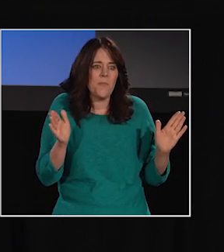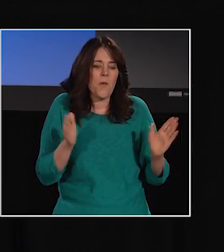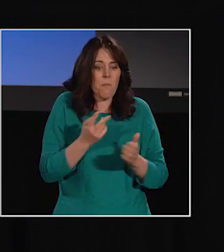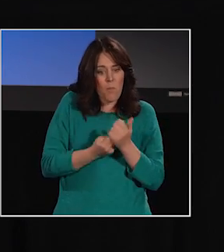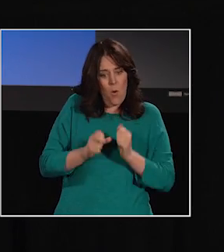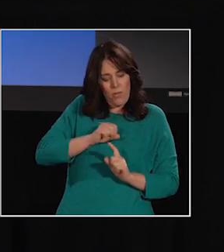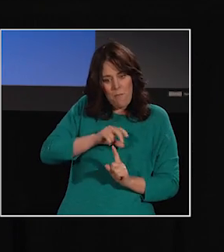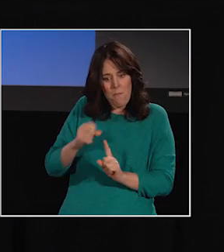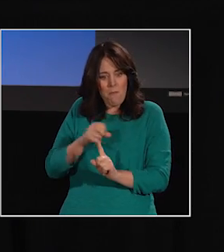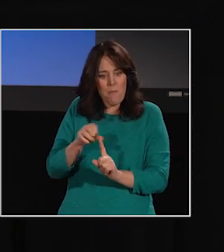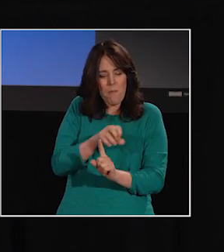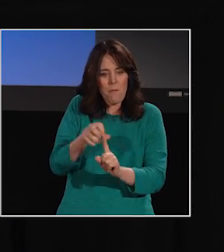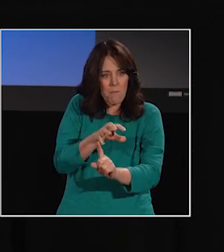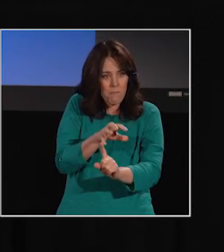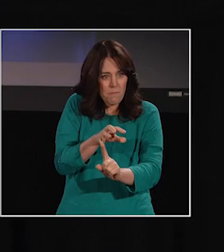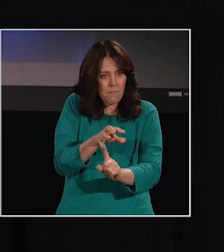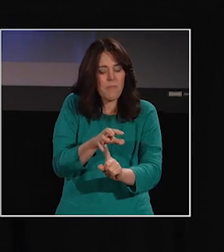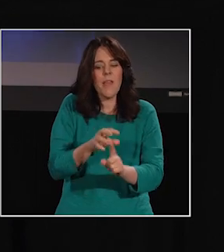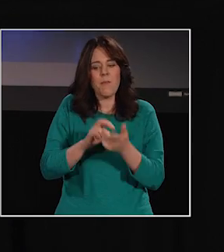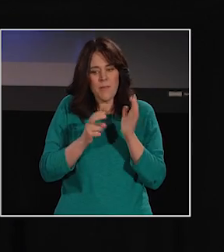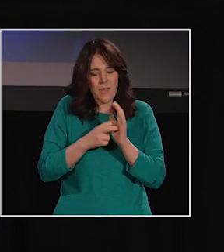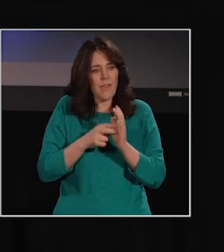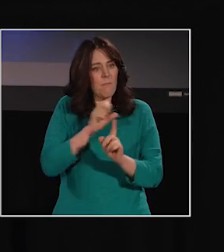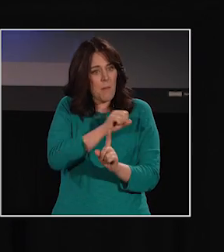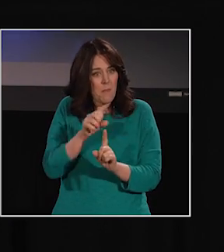Dual-language input is only possible